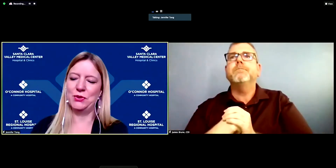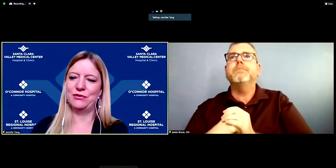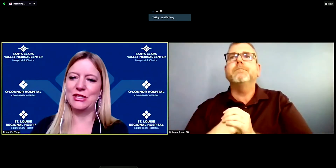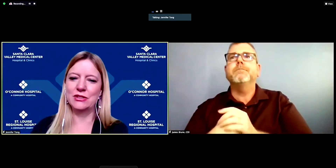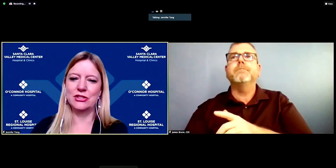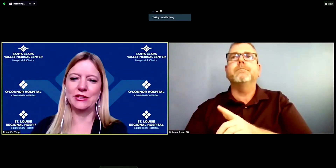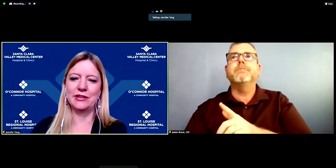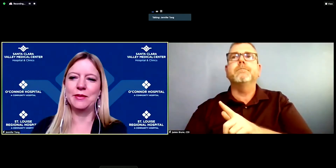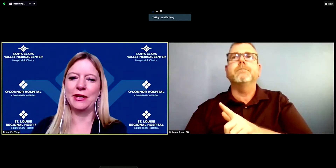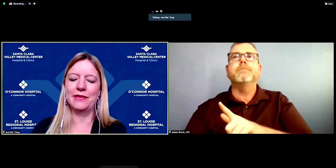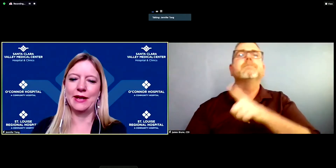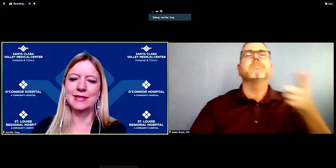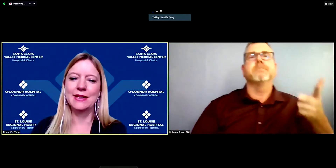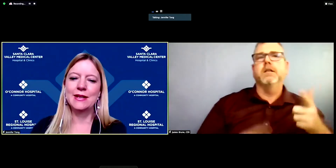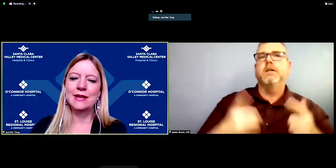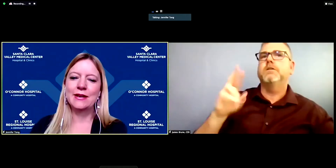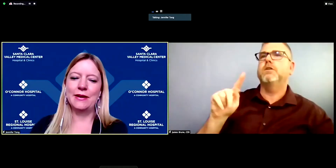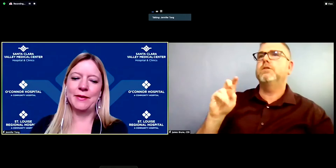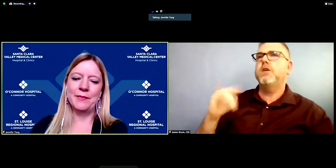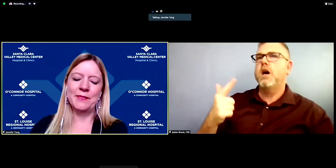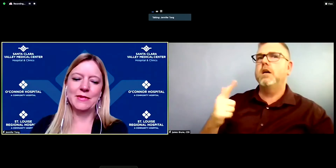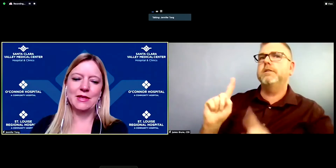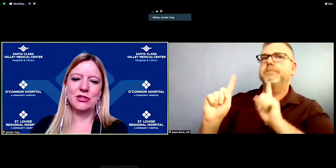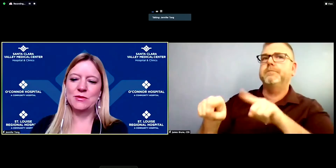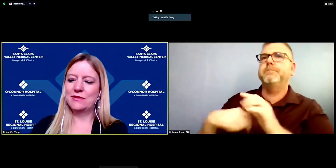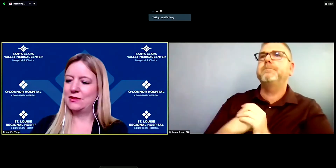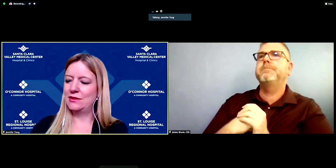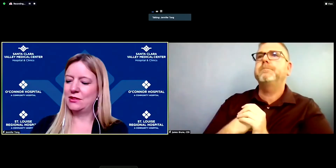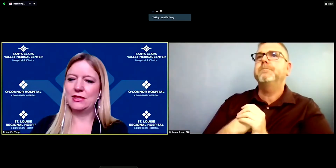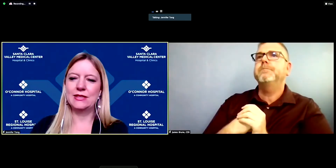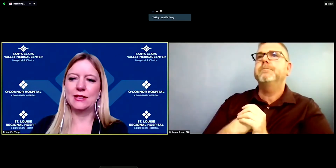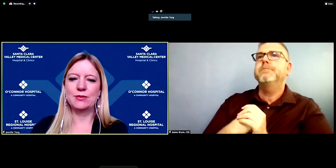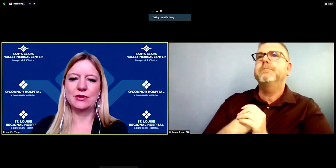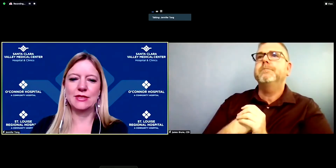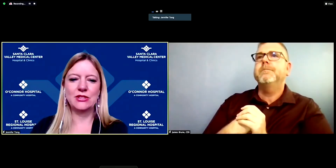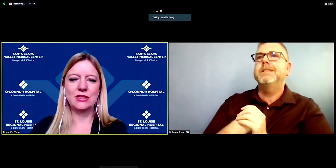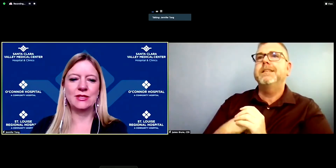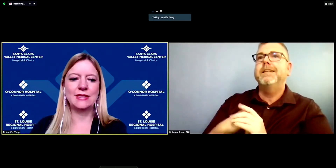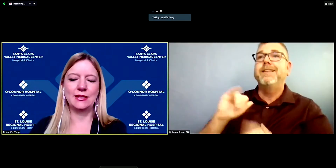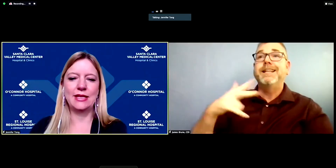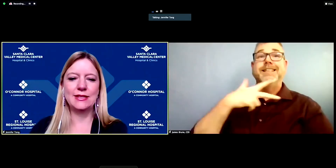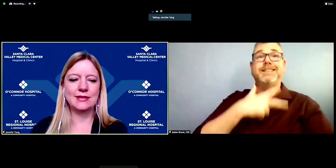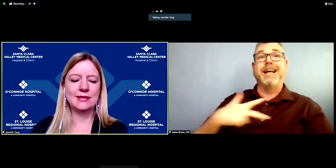information to share about that. um In terms of the decrease in hospitalizations and cases,